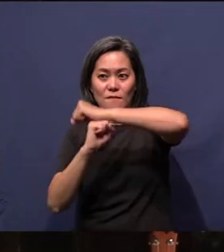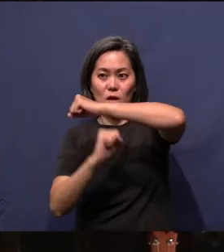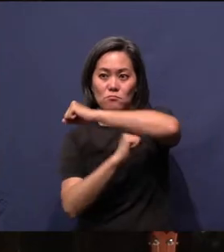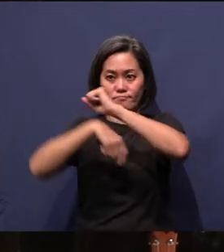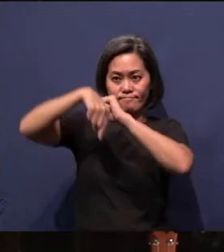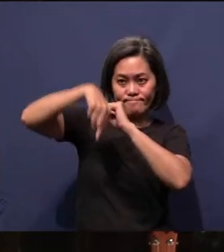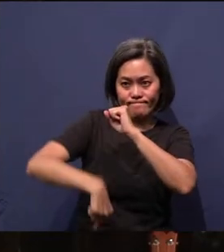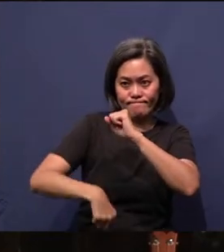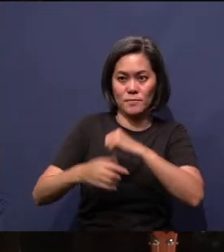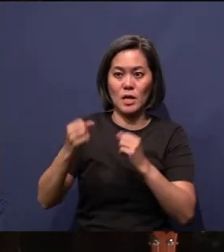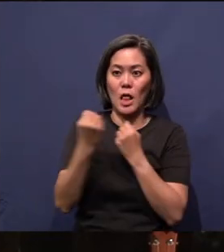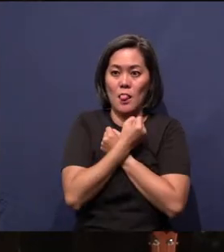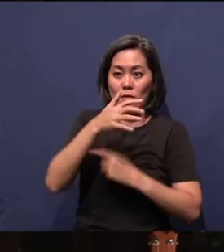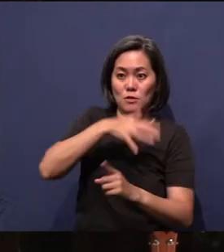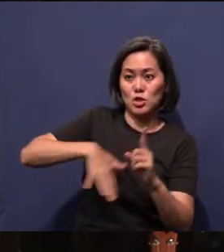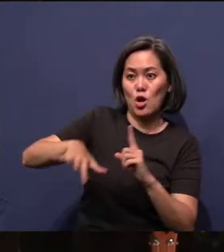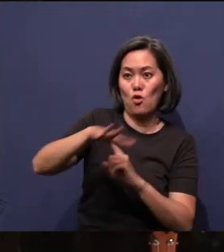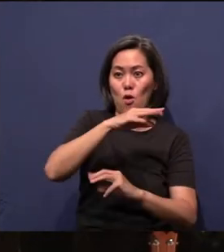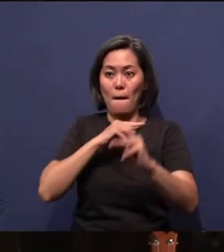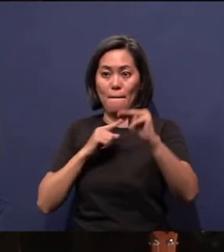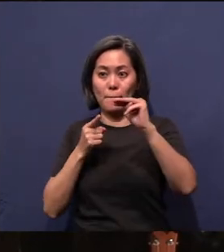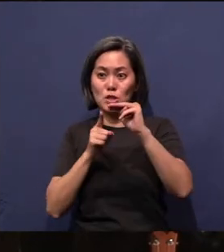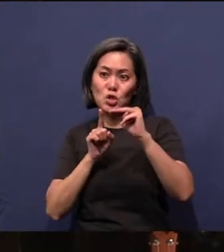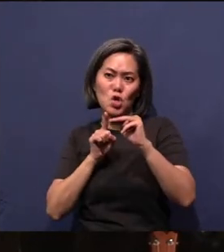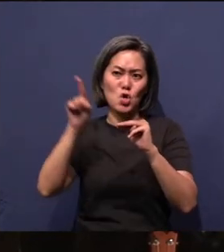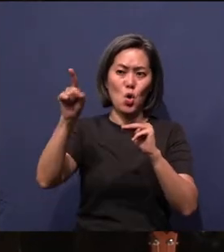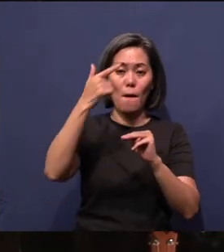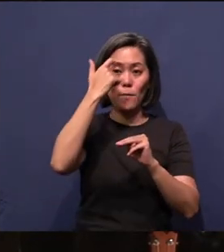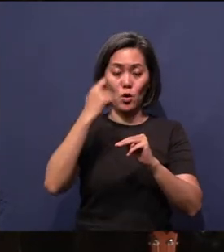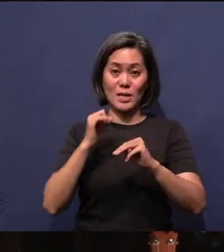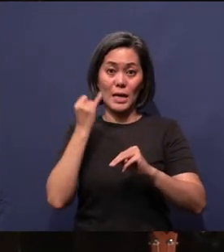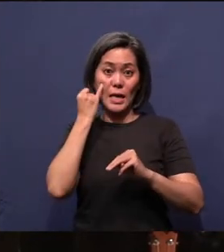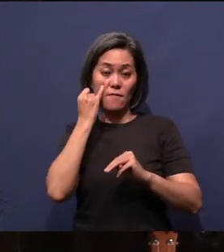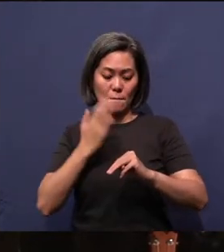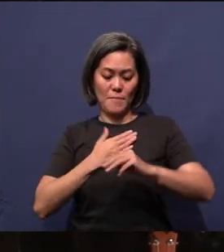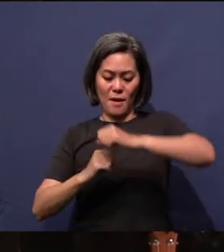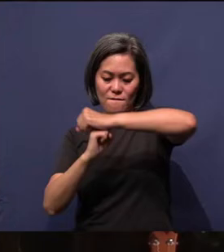love surround, missions go. Because if my foundation is clear and I know who my God